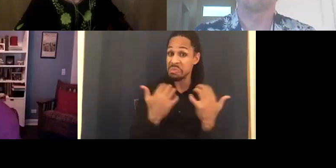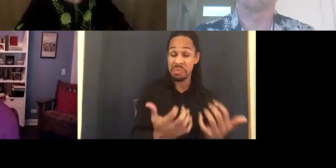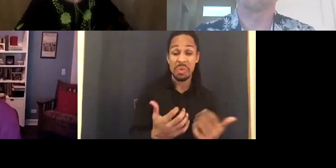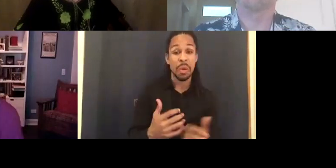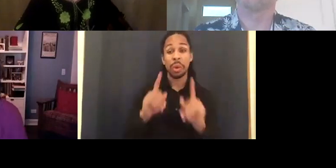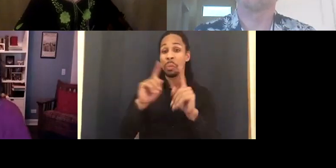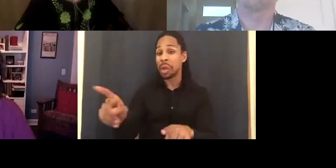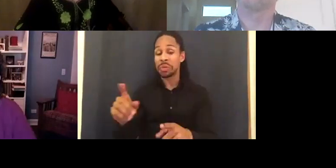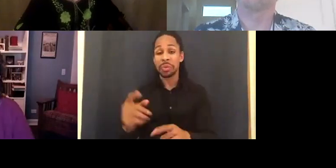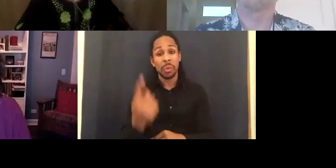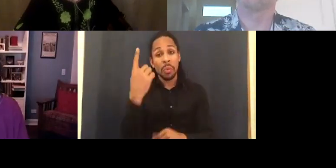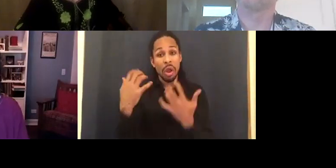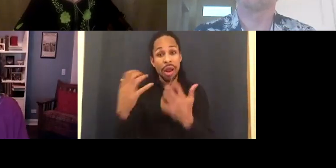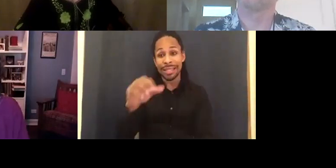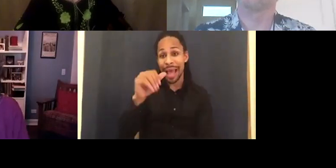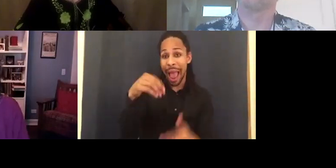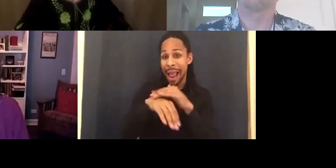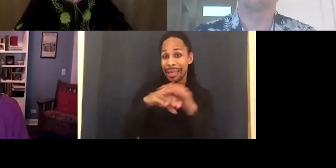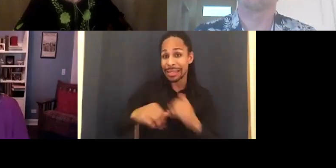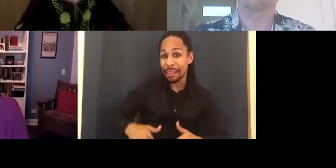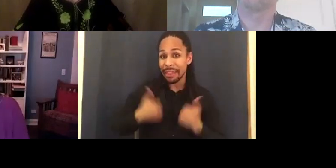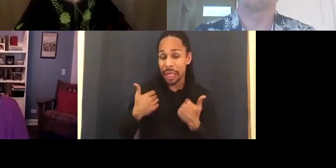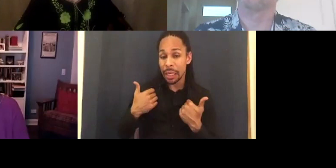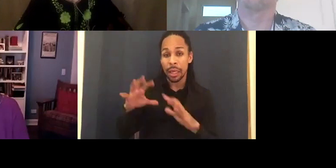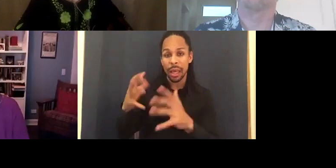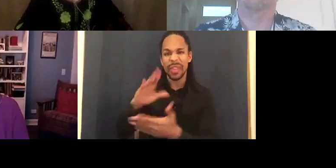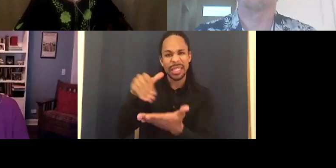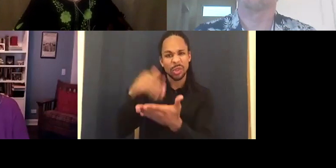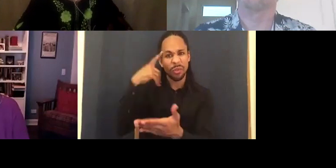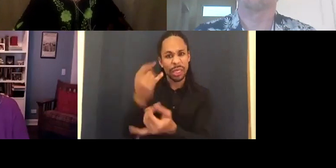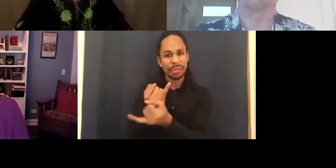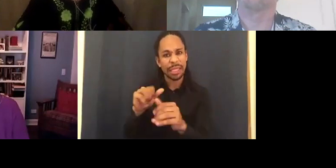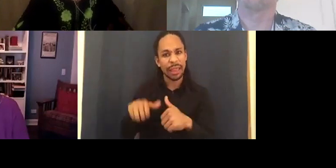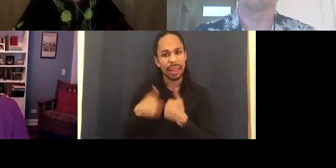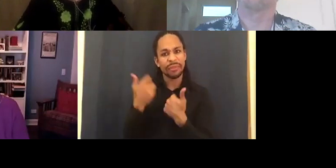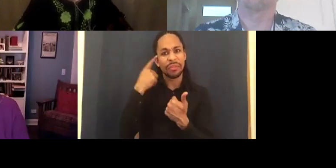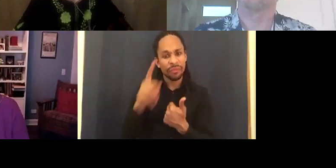which is a center for independent living for disabled people in Chicago.